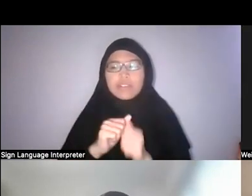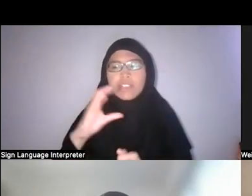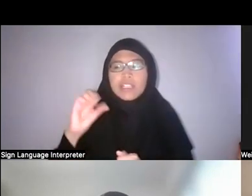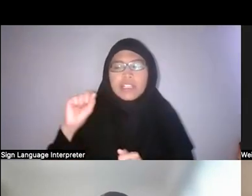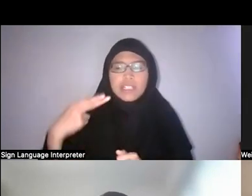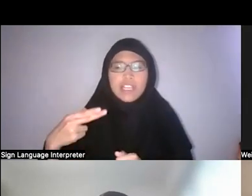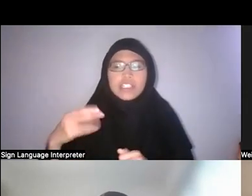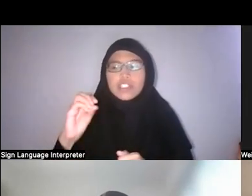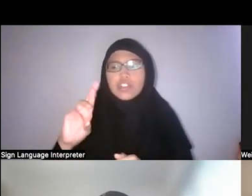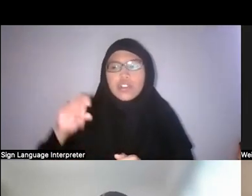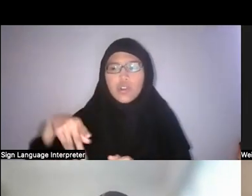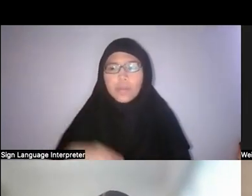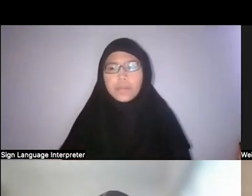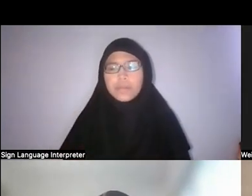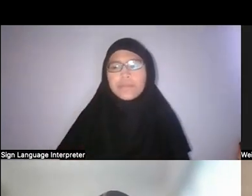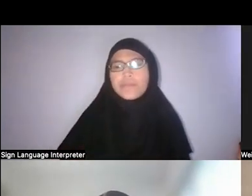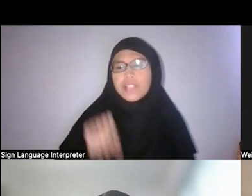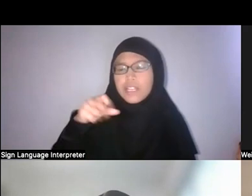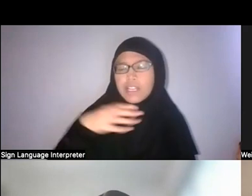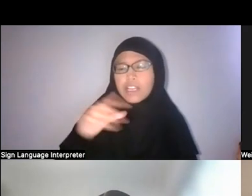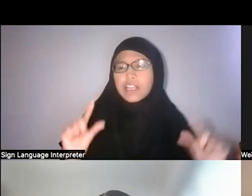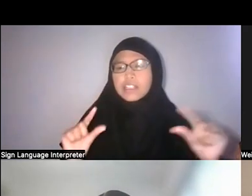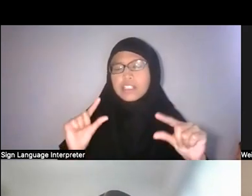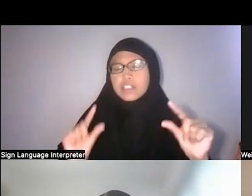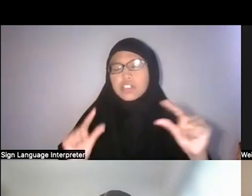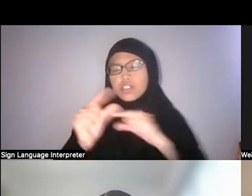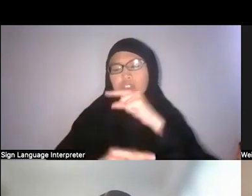Zining: Yeah, and also the global garden city movement as well.